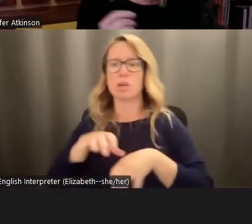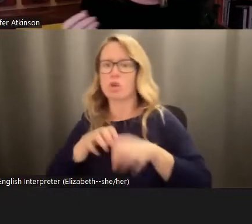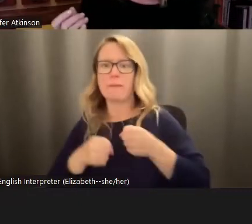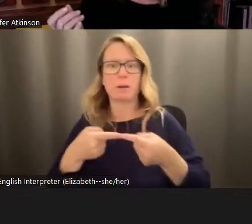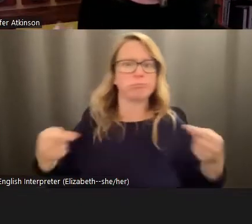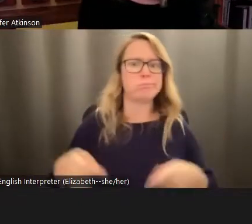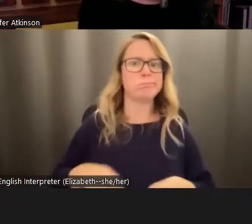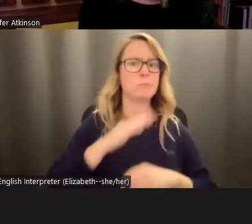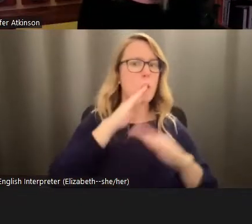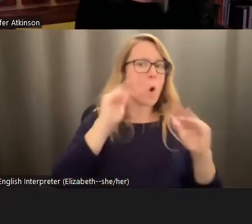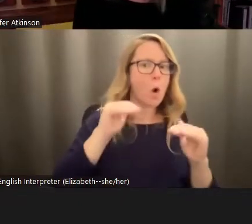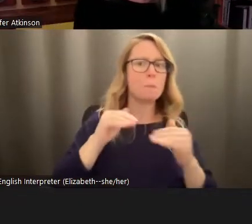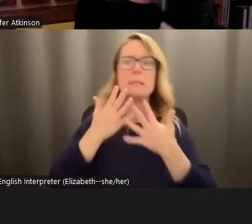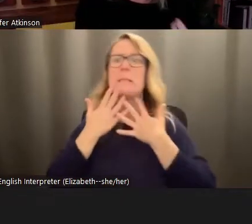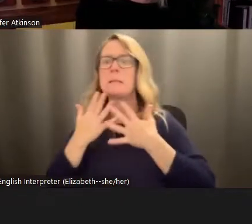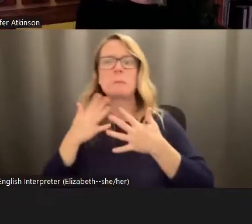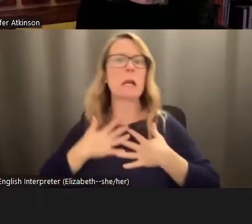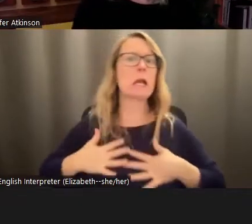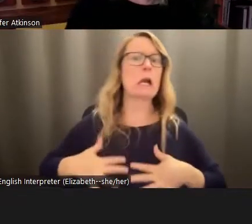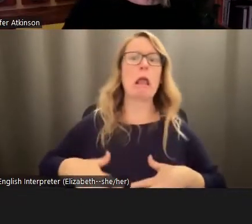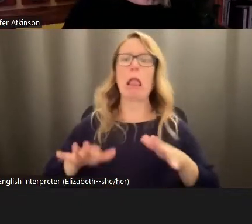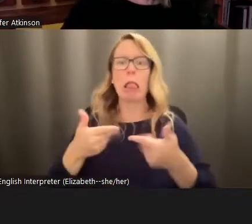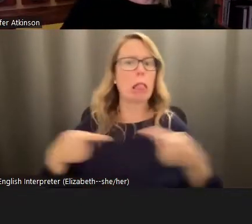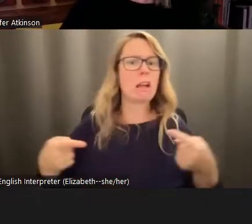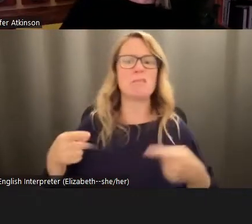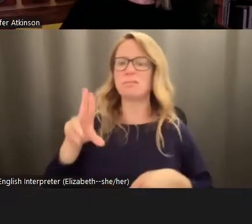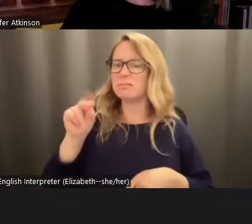versus despair, because that can really lead us to overlook the